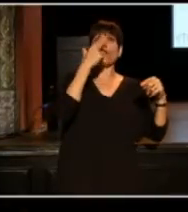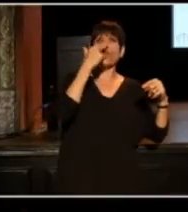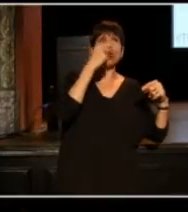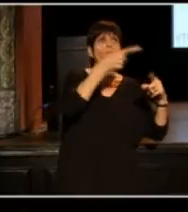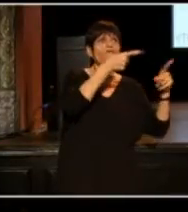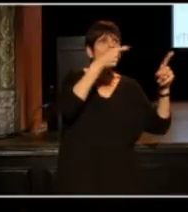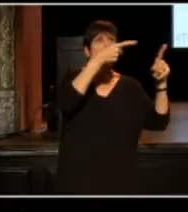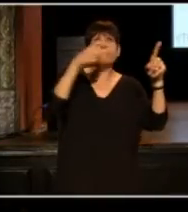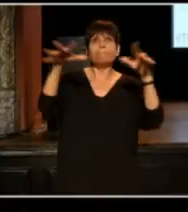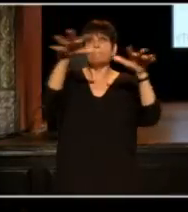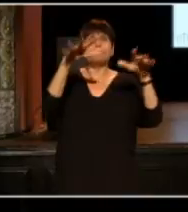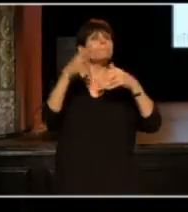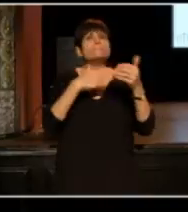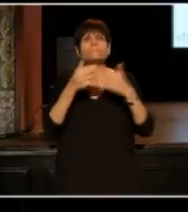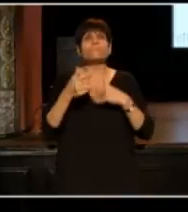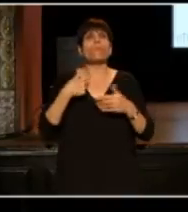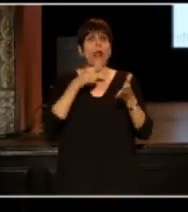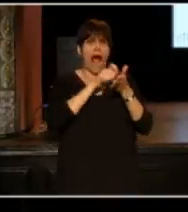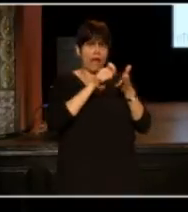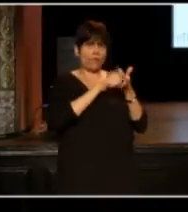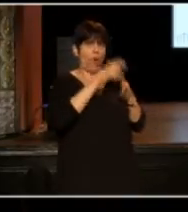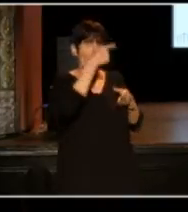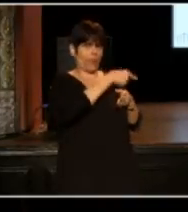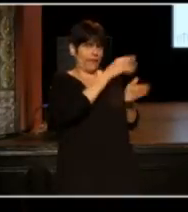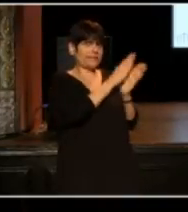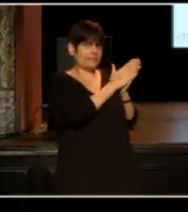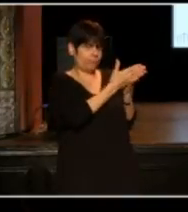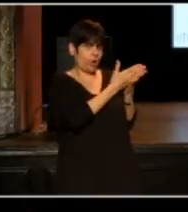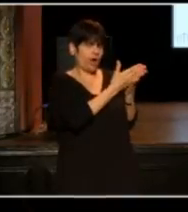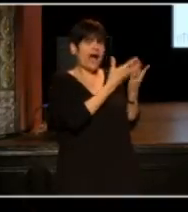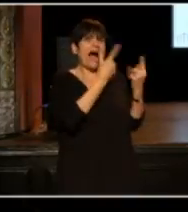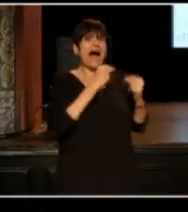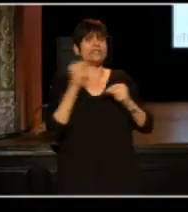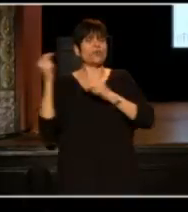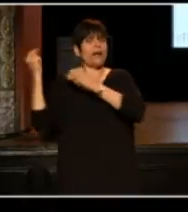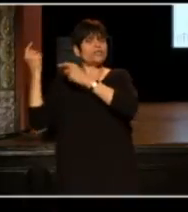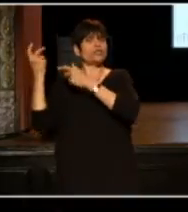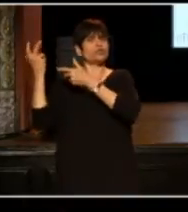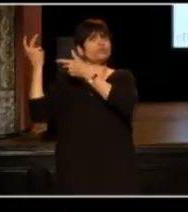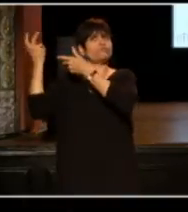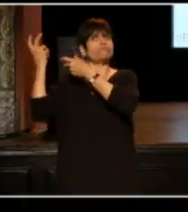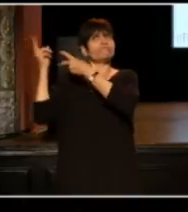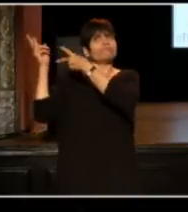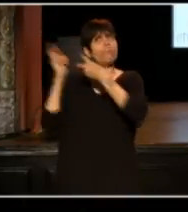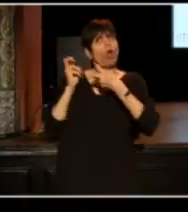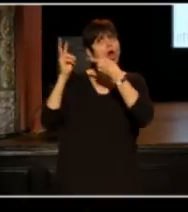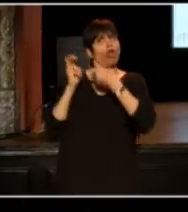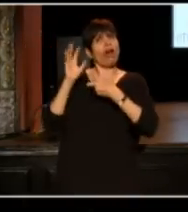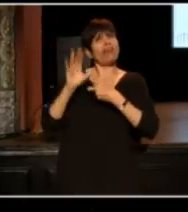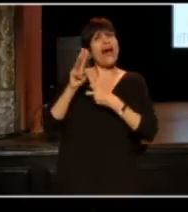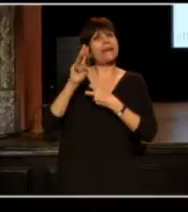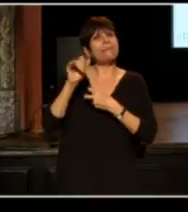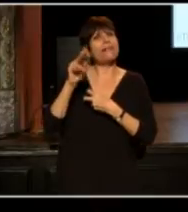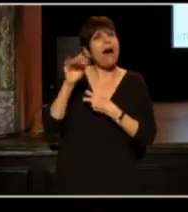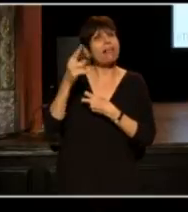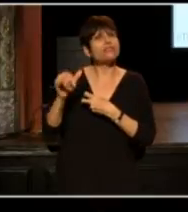When I wrote this book, I tried to channel some of that mythology, some of that grounding essence,